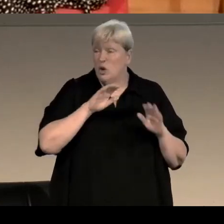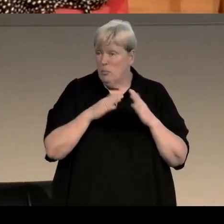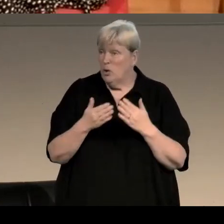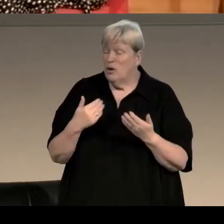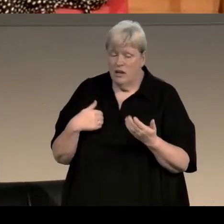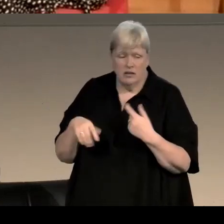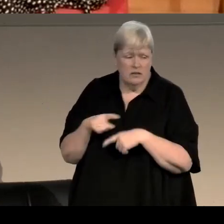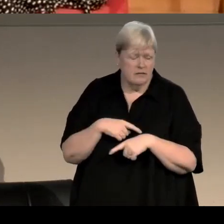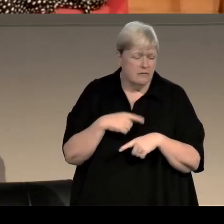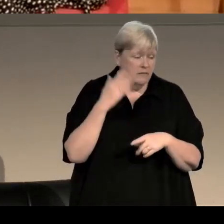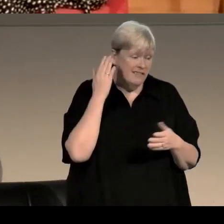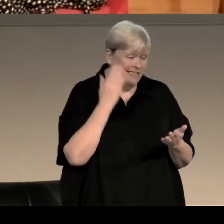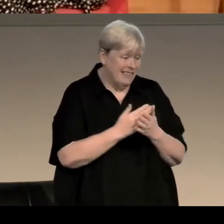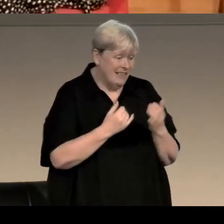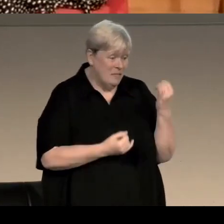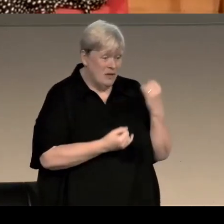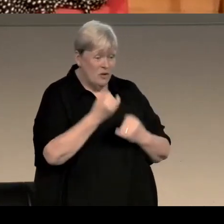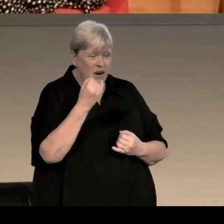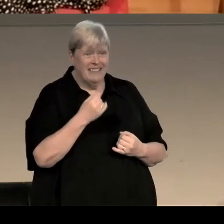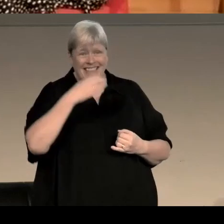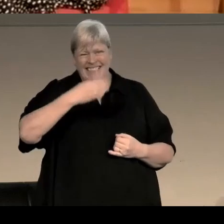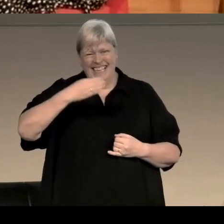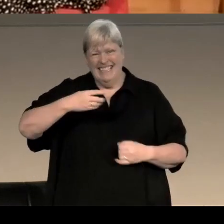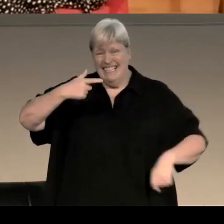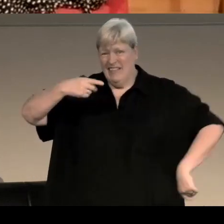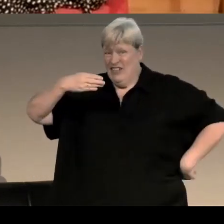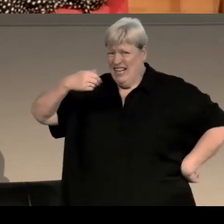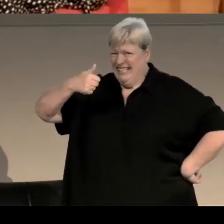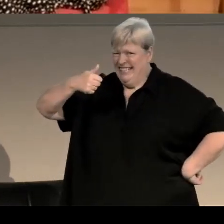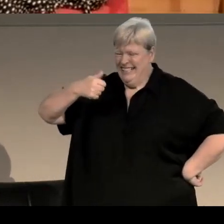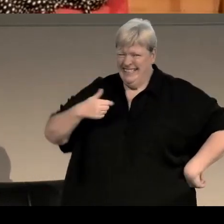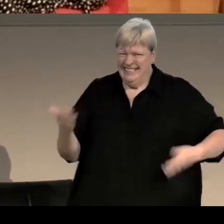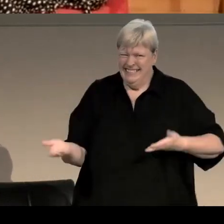and of course you could do worse than starting with 1979, which is the start of the series.